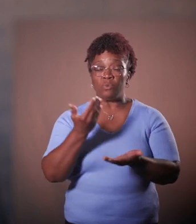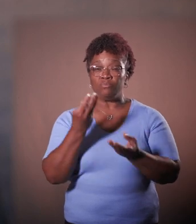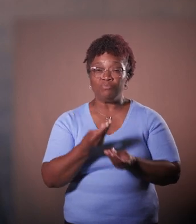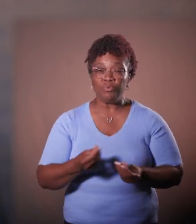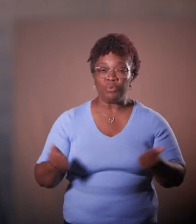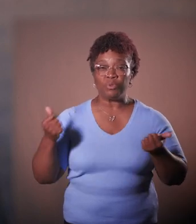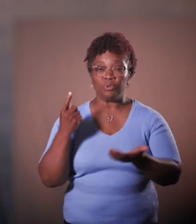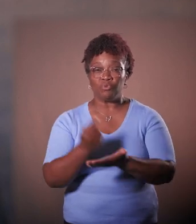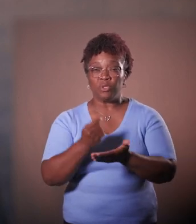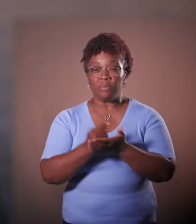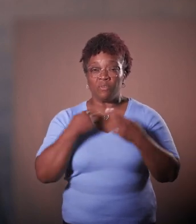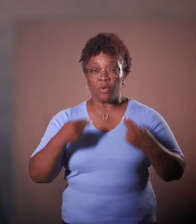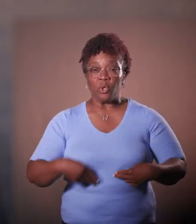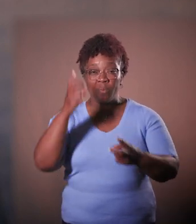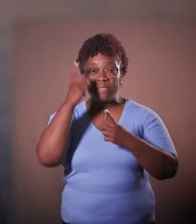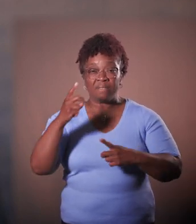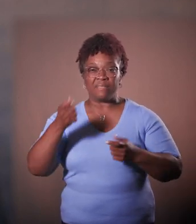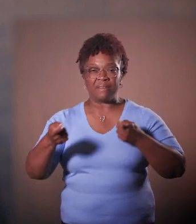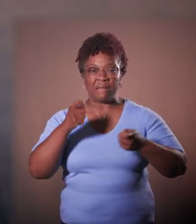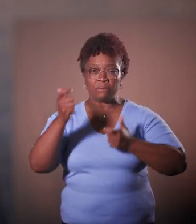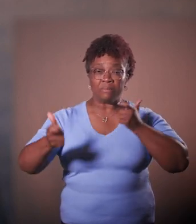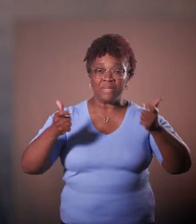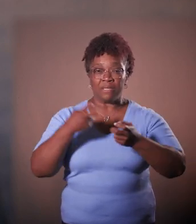and to tackle the very biggest problems facing our planet.